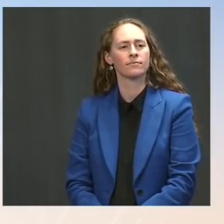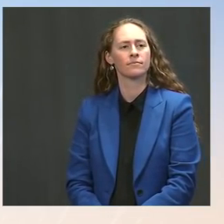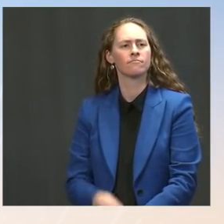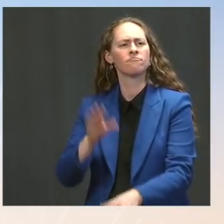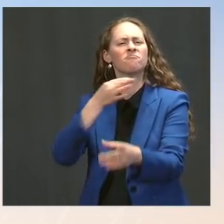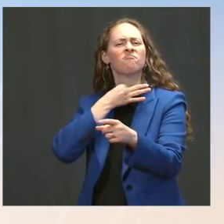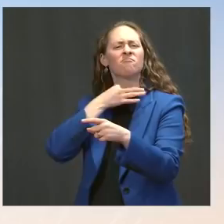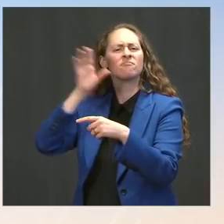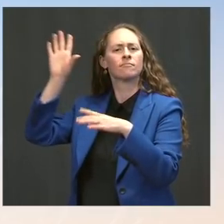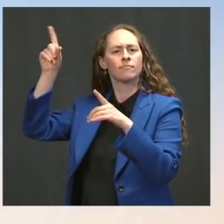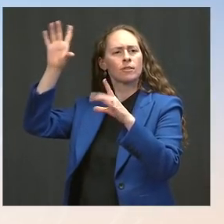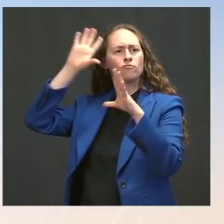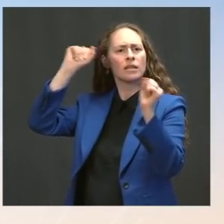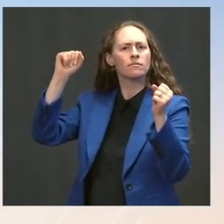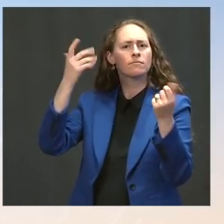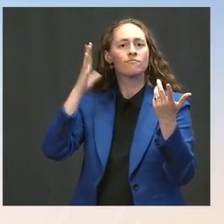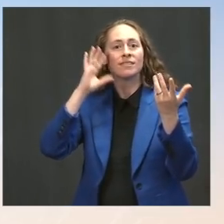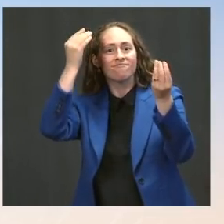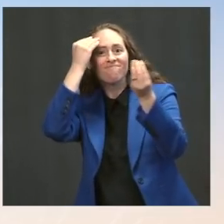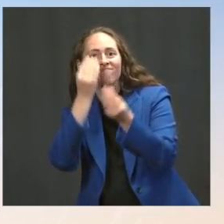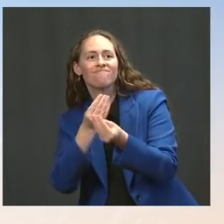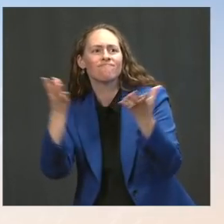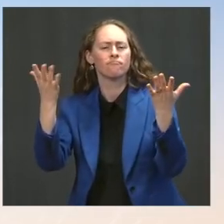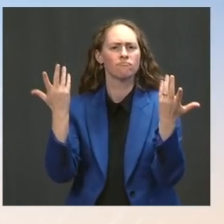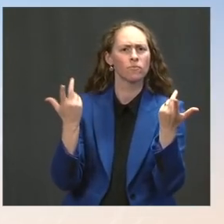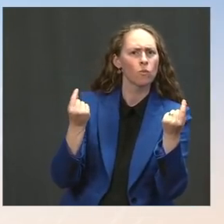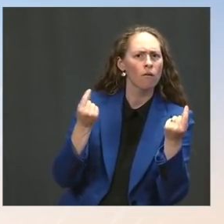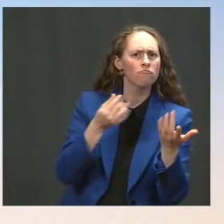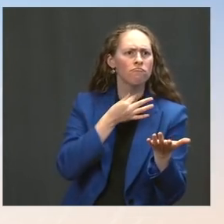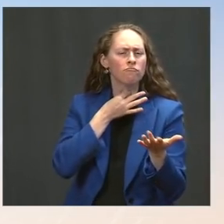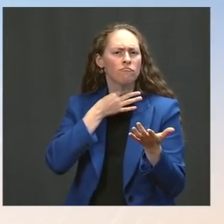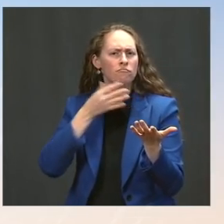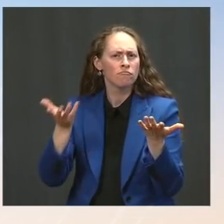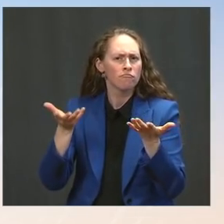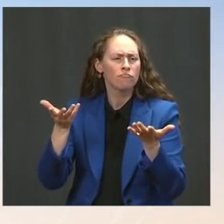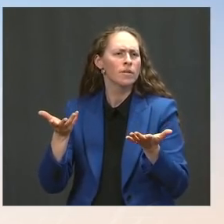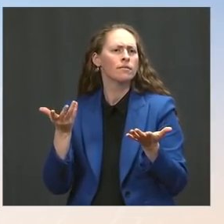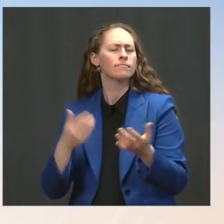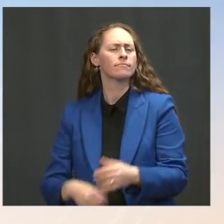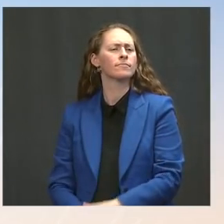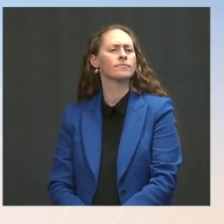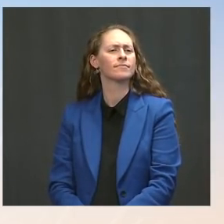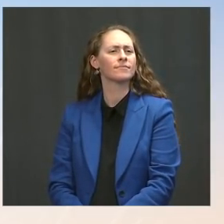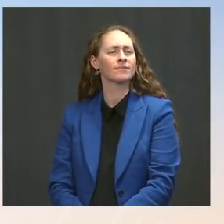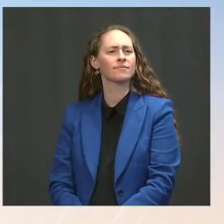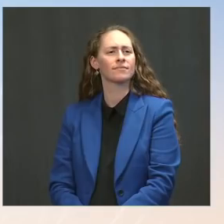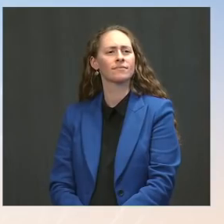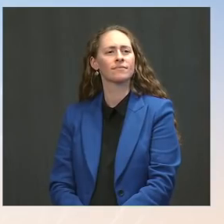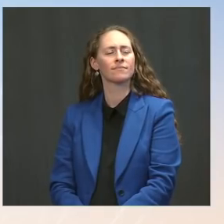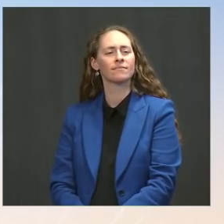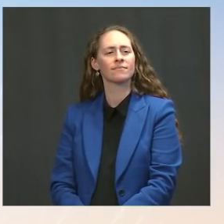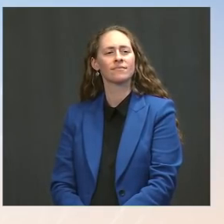And how much of this is about also sending a different or contrasting message with the previous President,